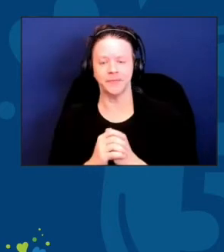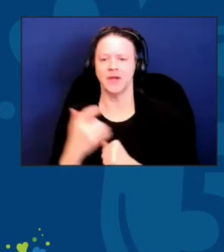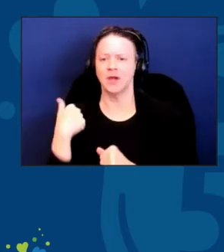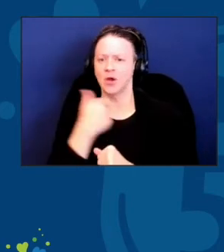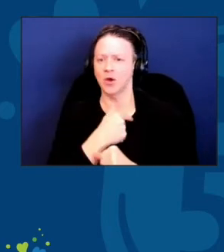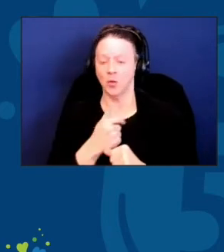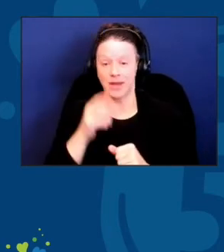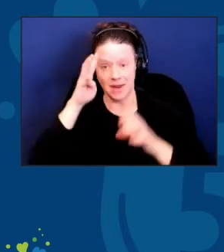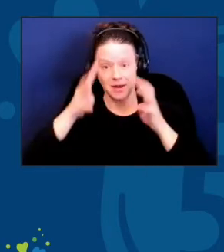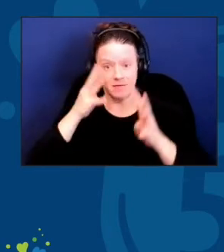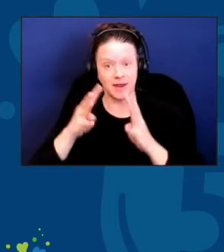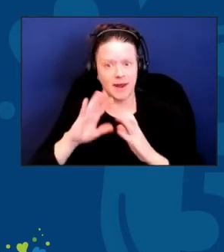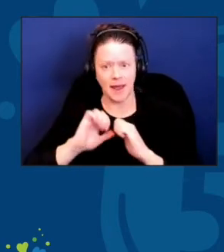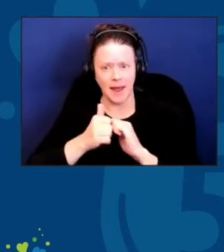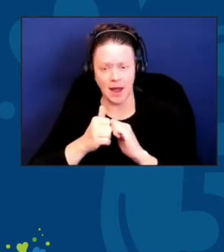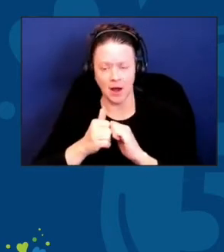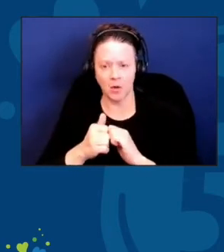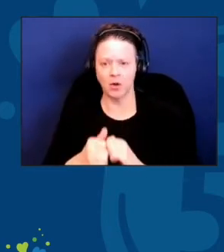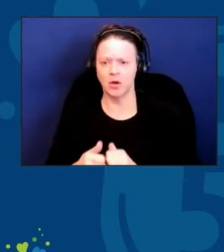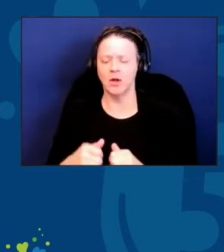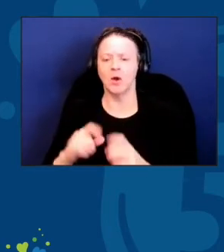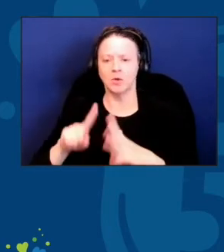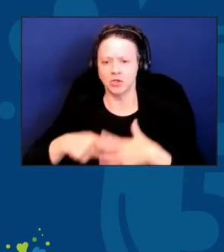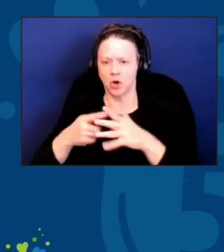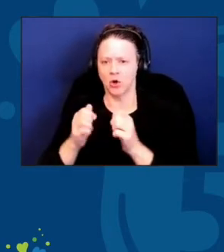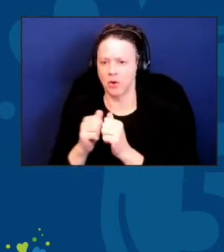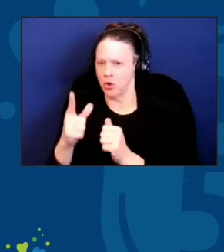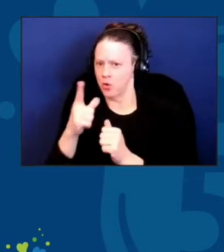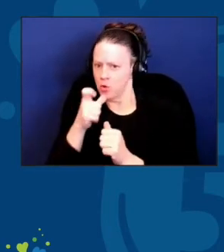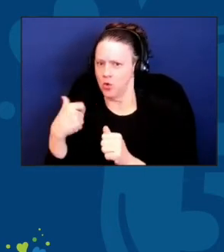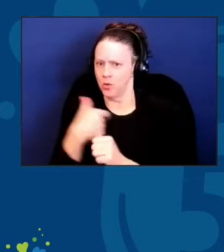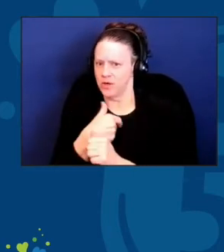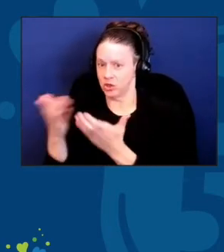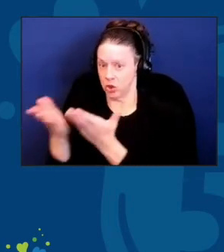and working backwards. I think, that delivering with dignity initiative